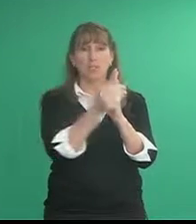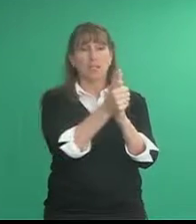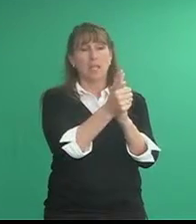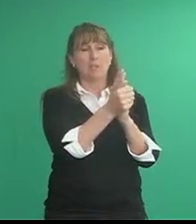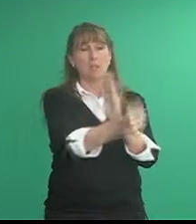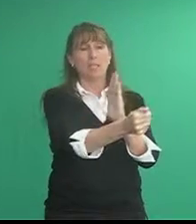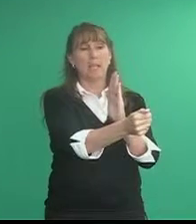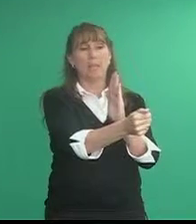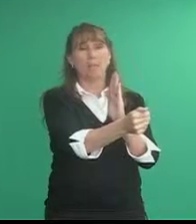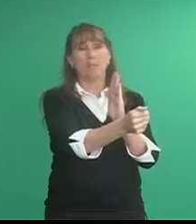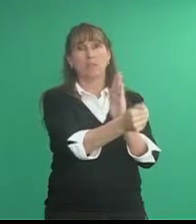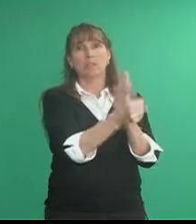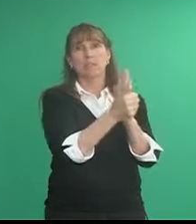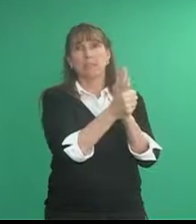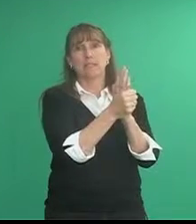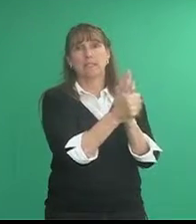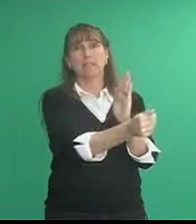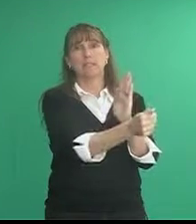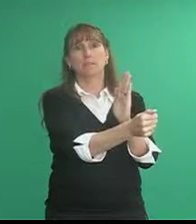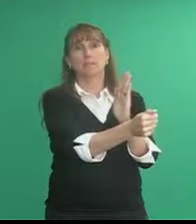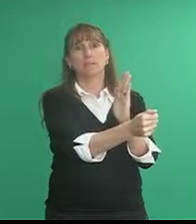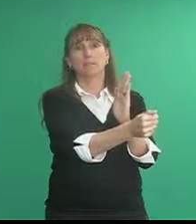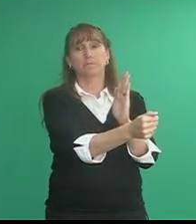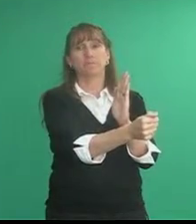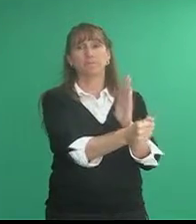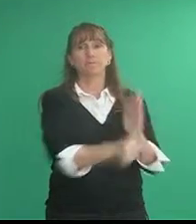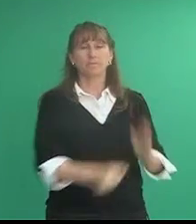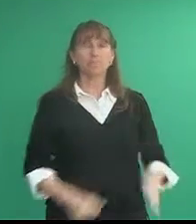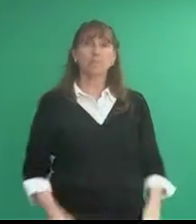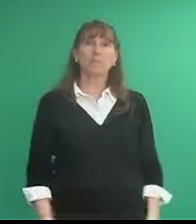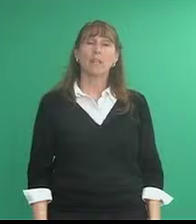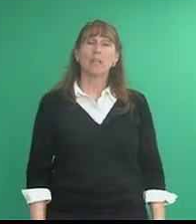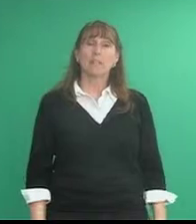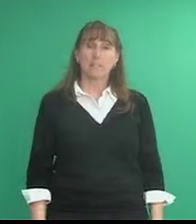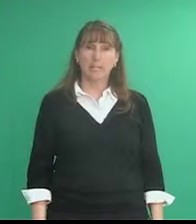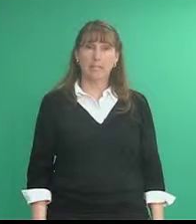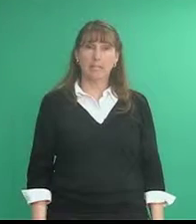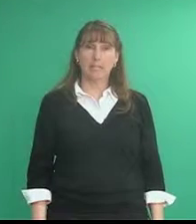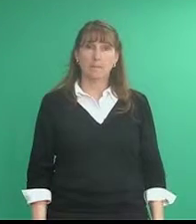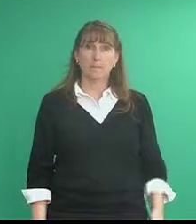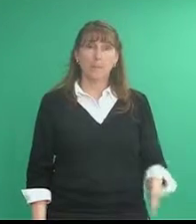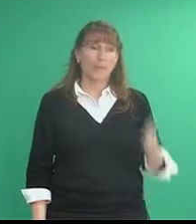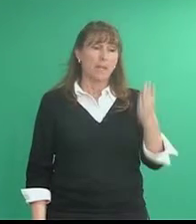and bring it out skill ticket